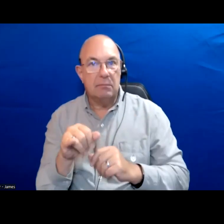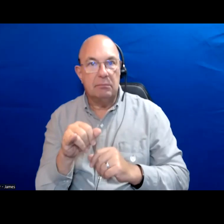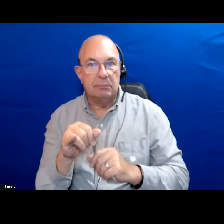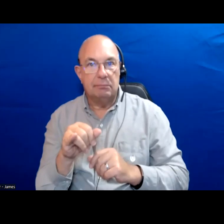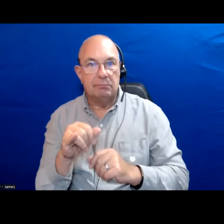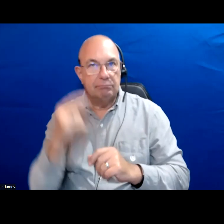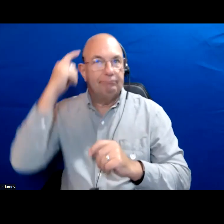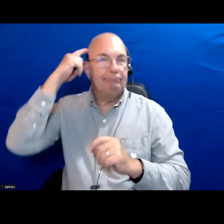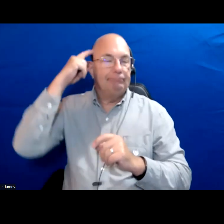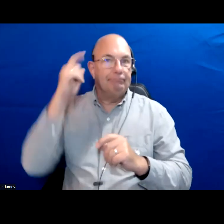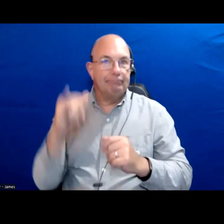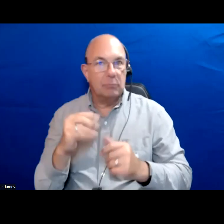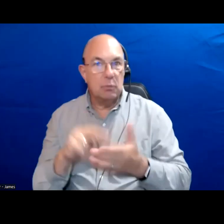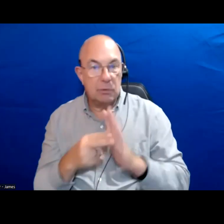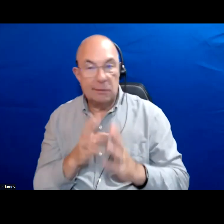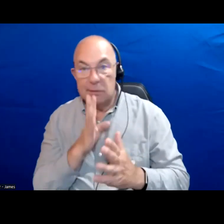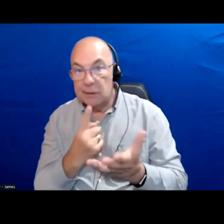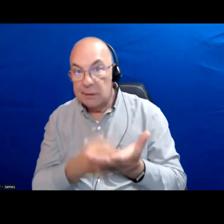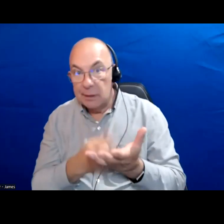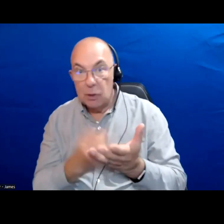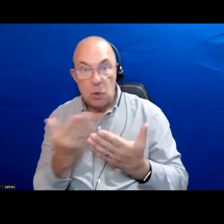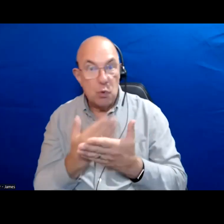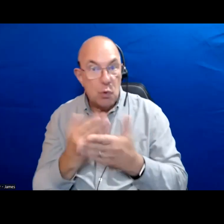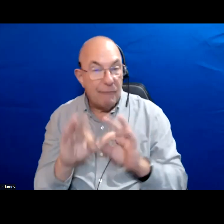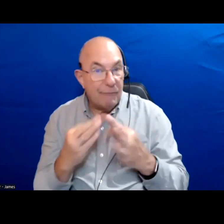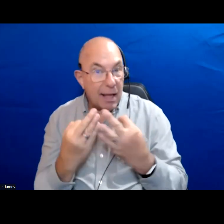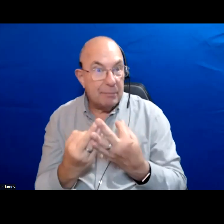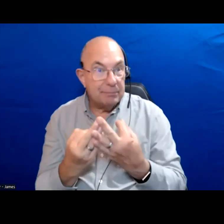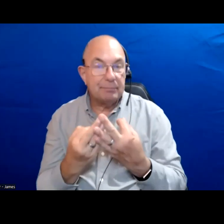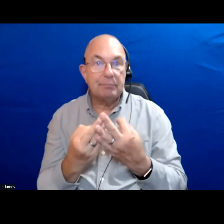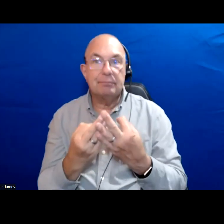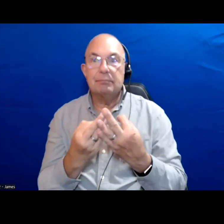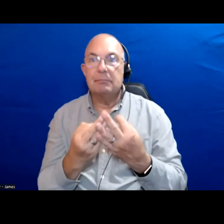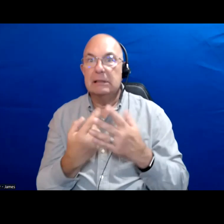Whether or not we are talking about your families starting out whether or not they still support